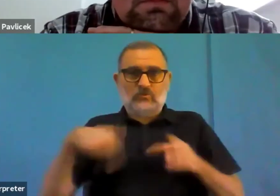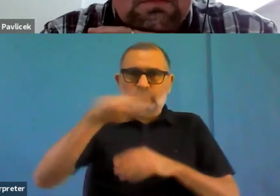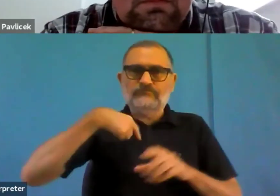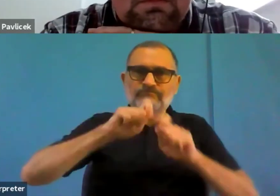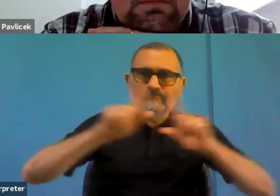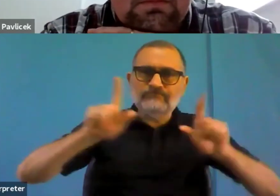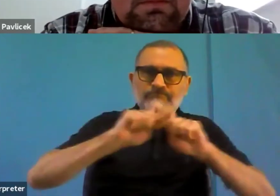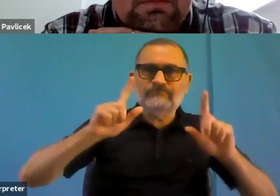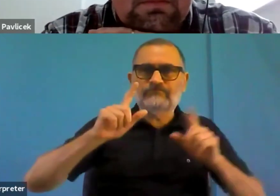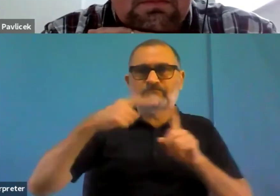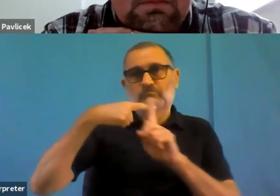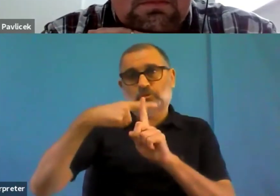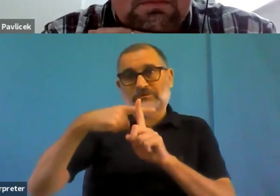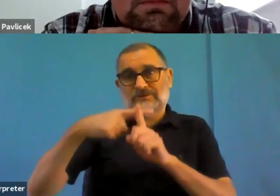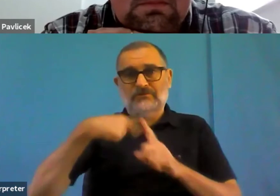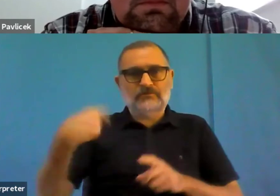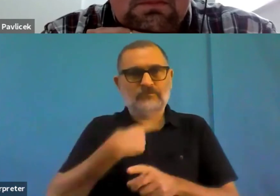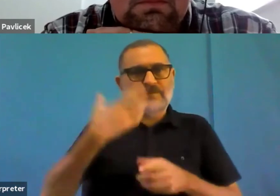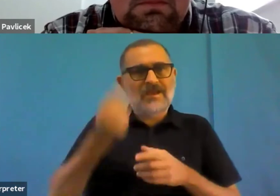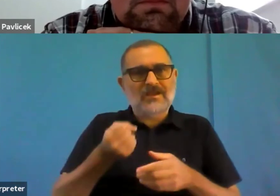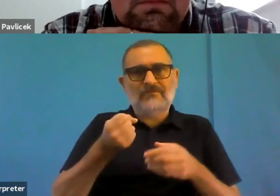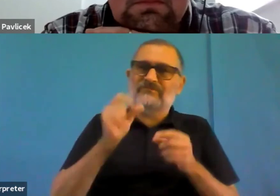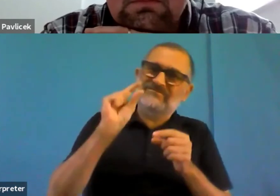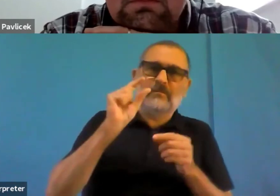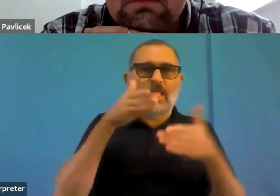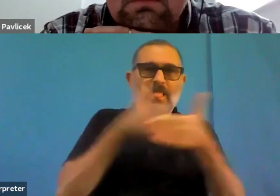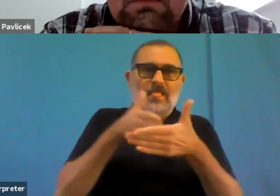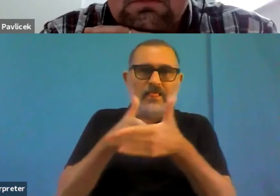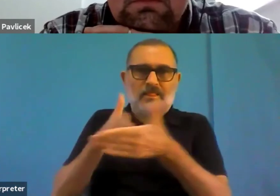The other review to see what is maybe not perfectly working yet, so that we can make